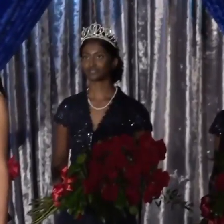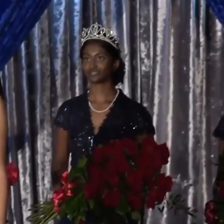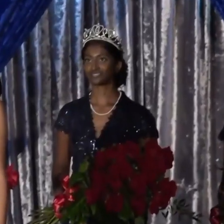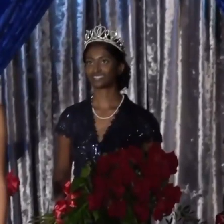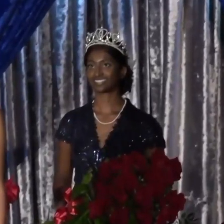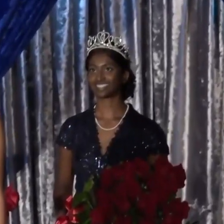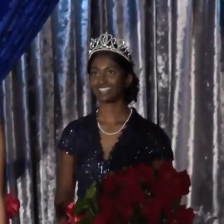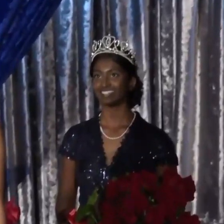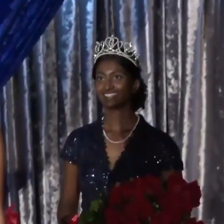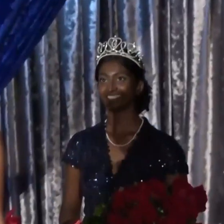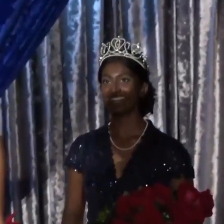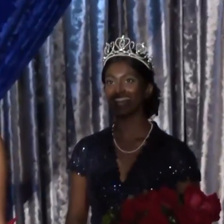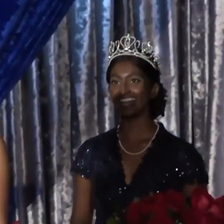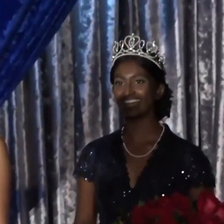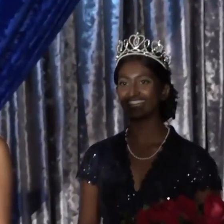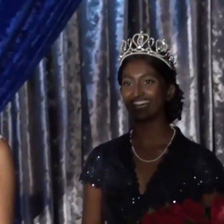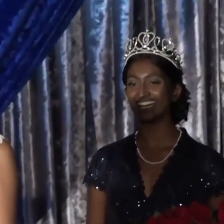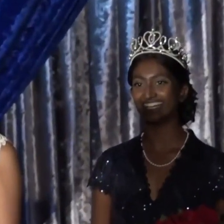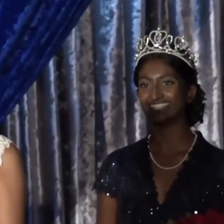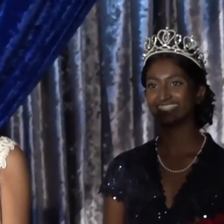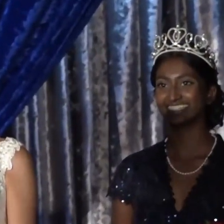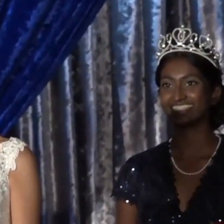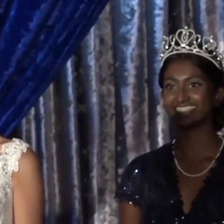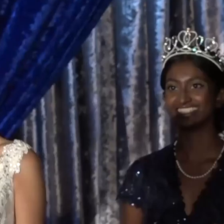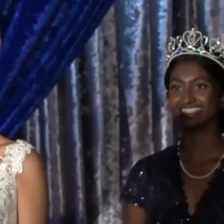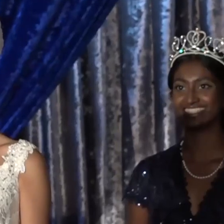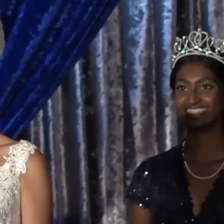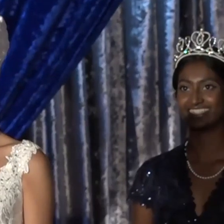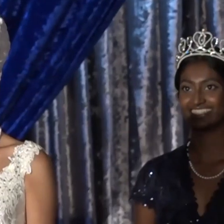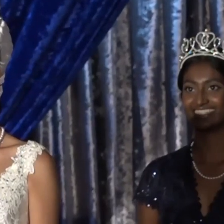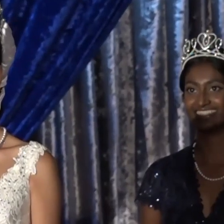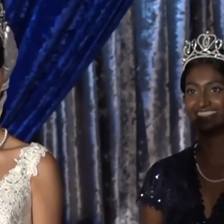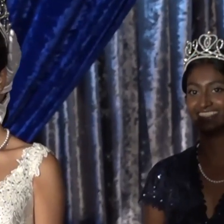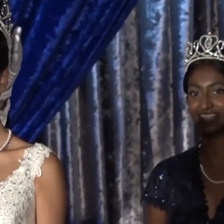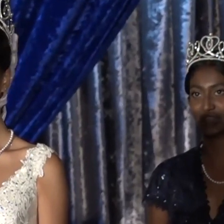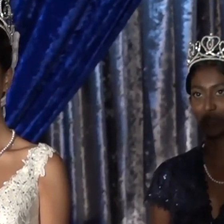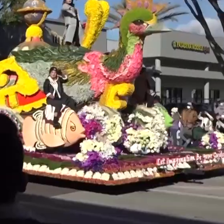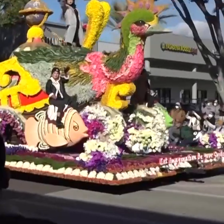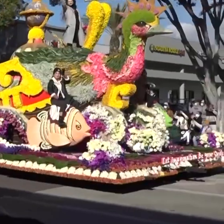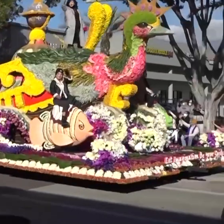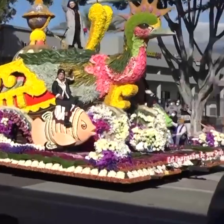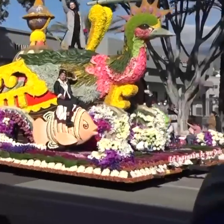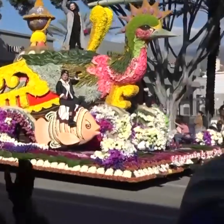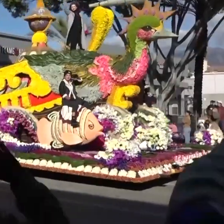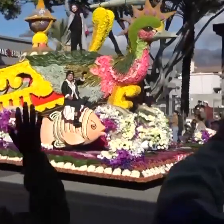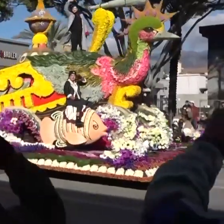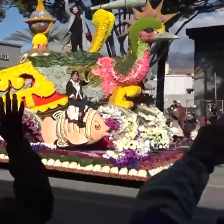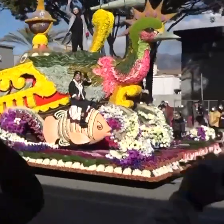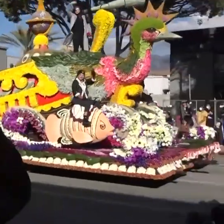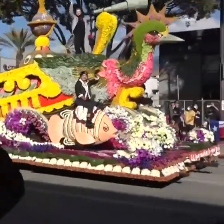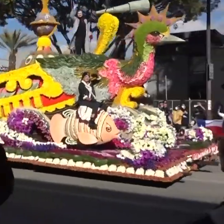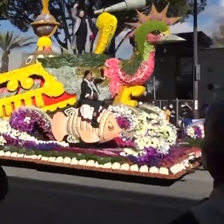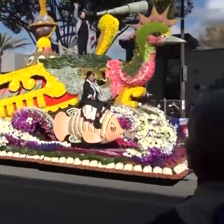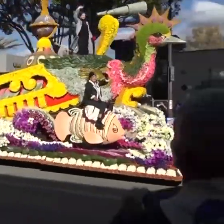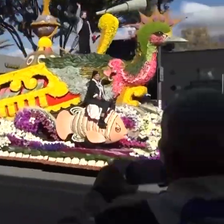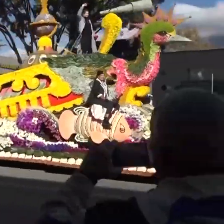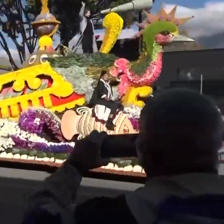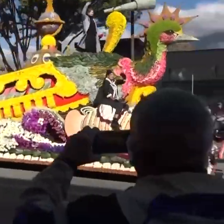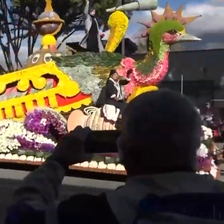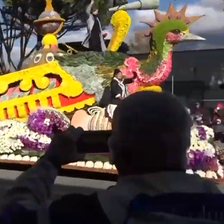normalcy with the return of several renowned pasadena institutions and events local residents and visitors